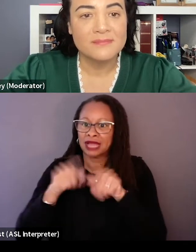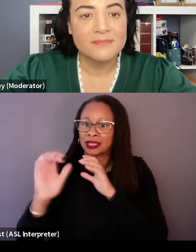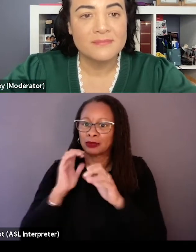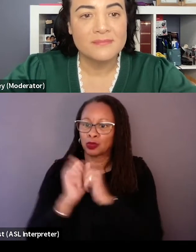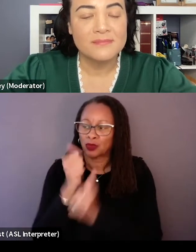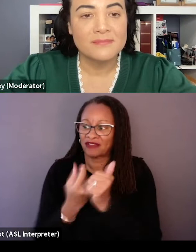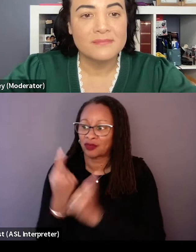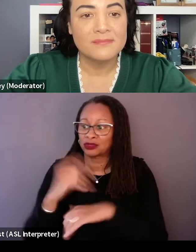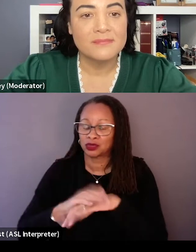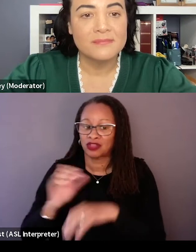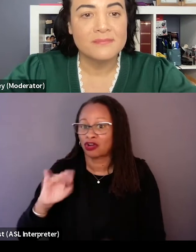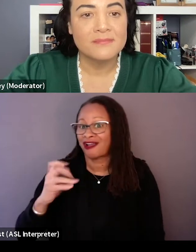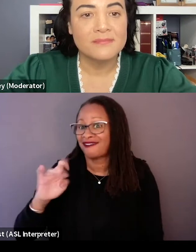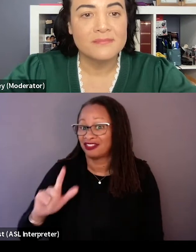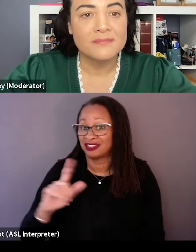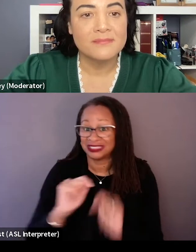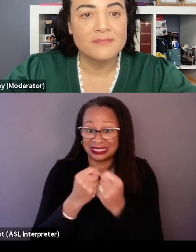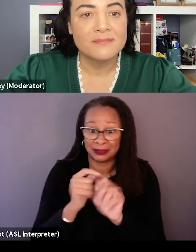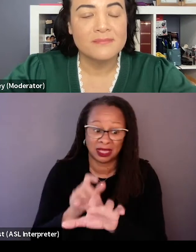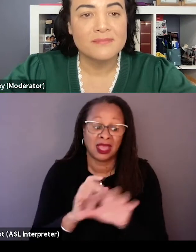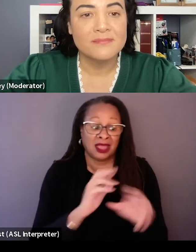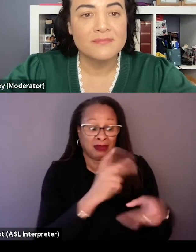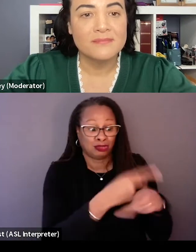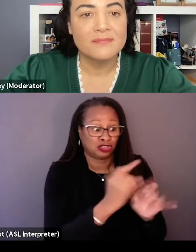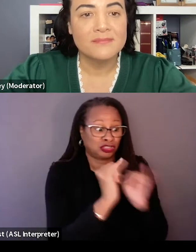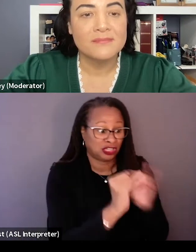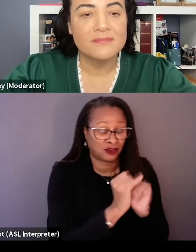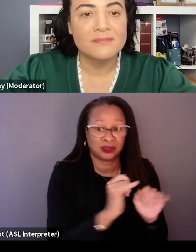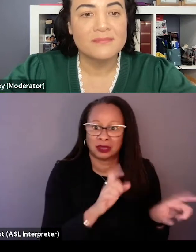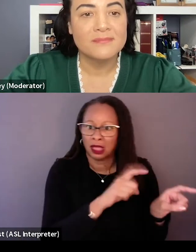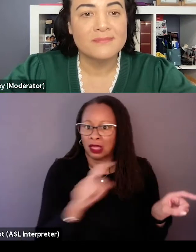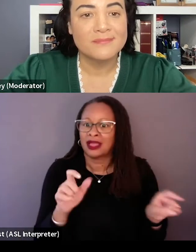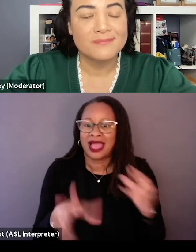who's on the archival team and everyone who's doing the production interviews and all the, I just added another element to something